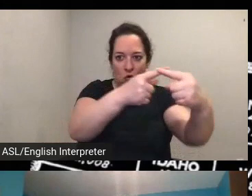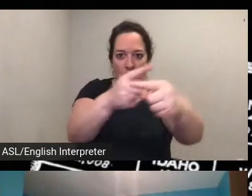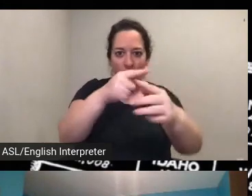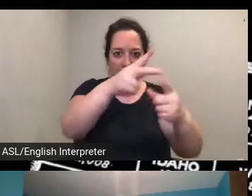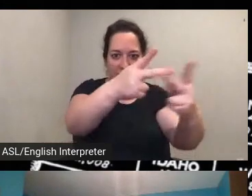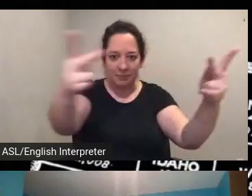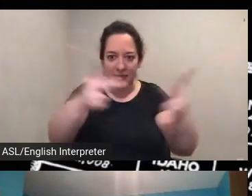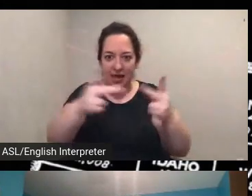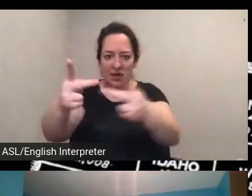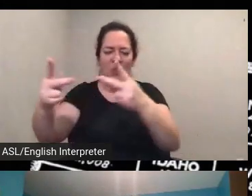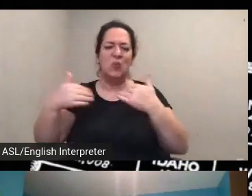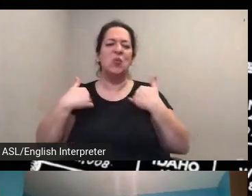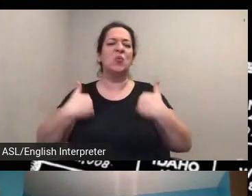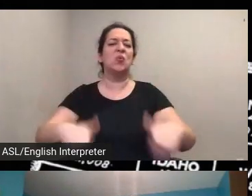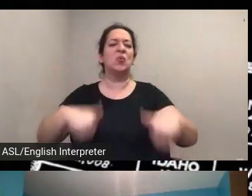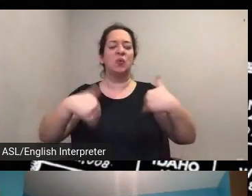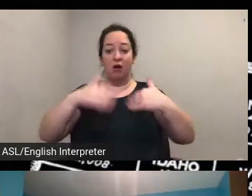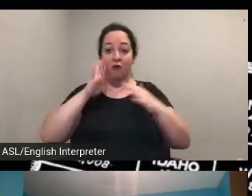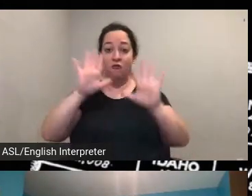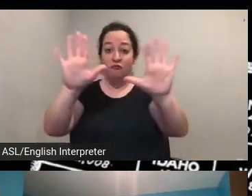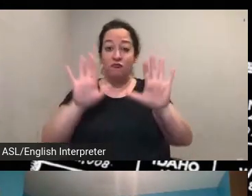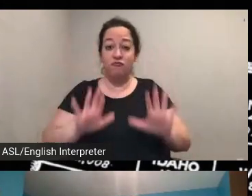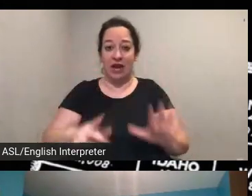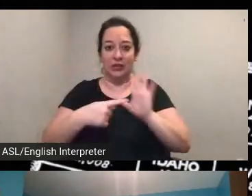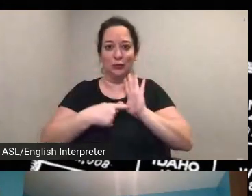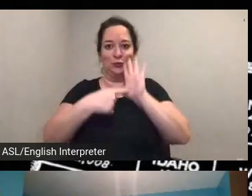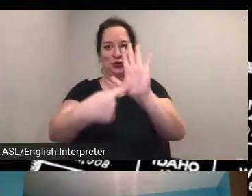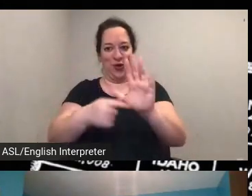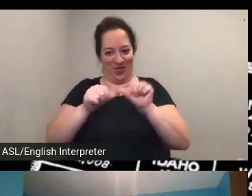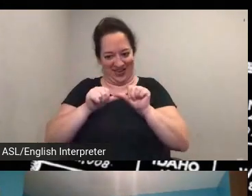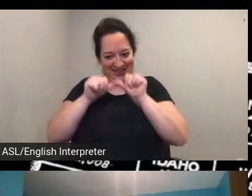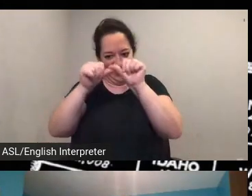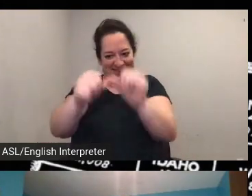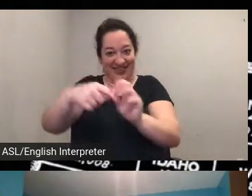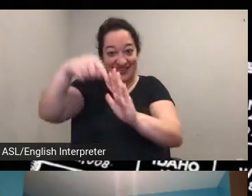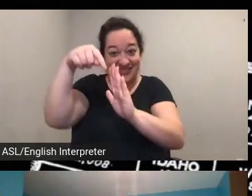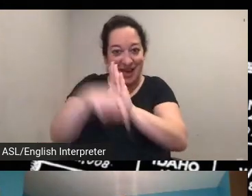continuum to show the depth of activism around